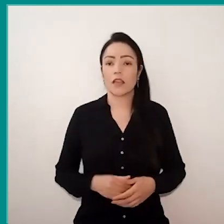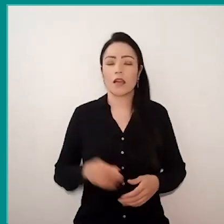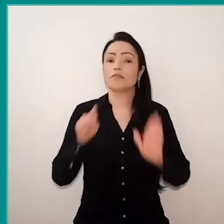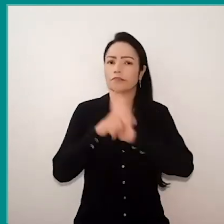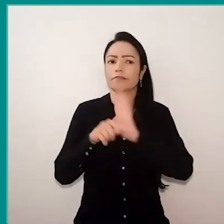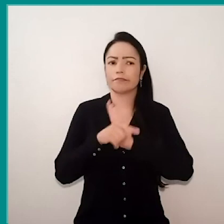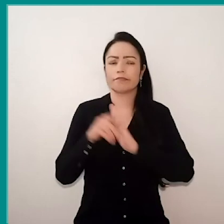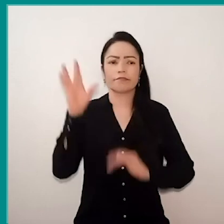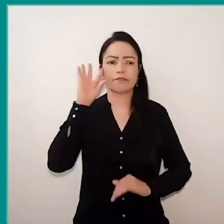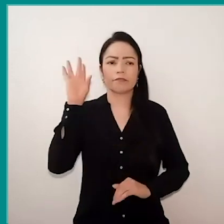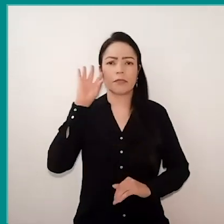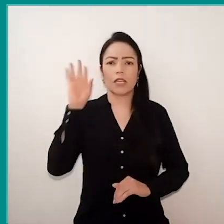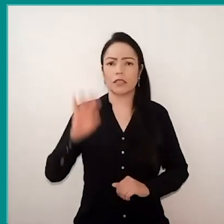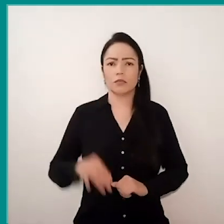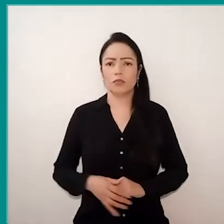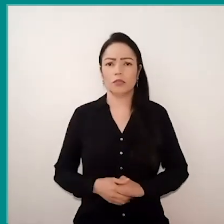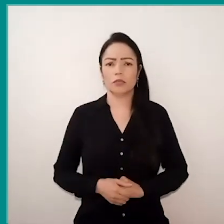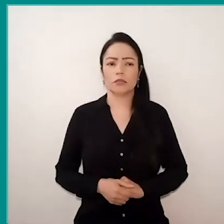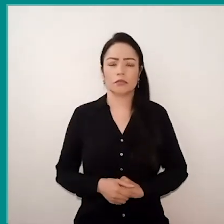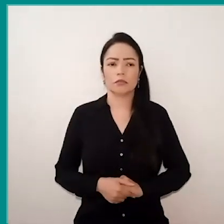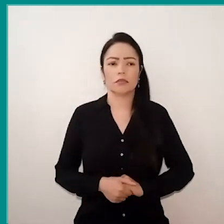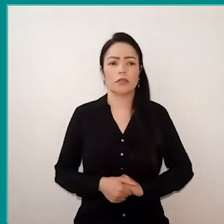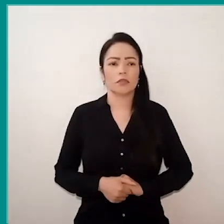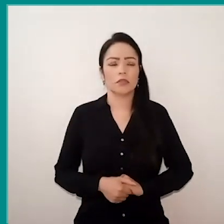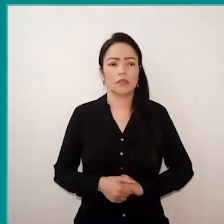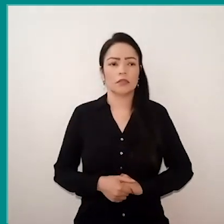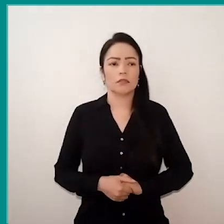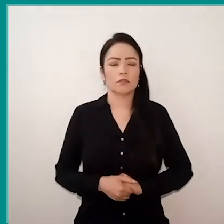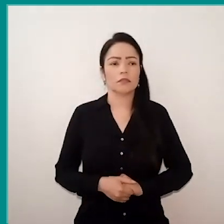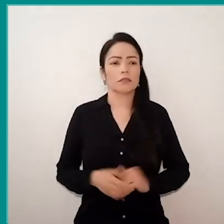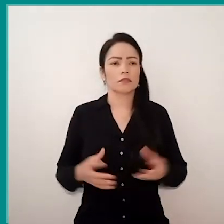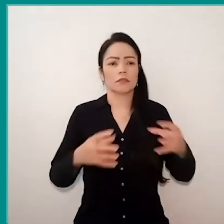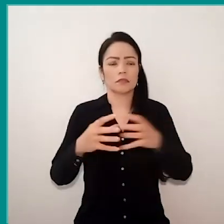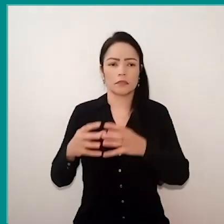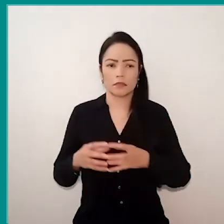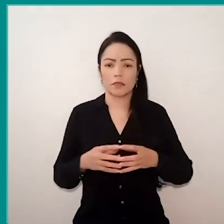But, quickly, these teams felt challenged,